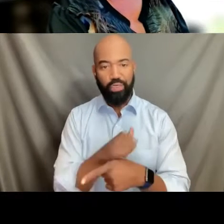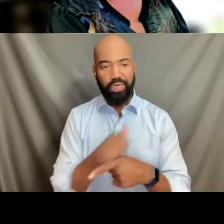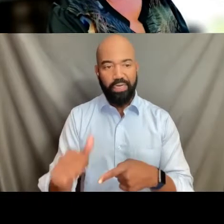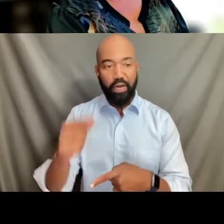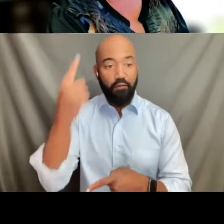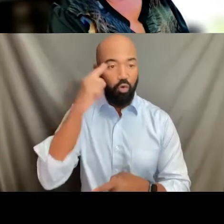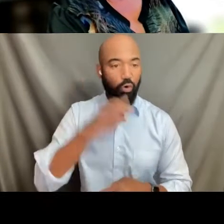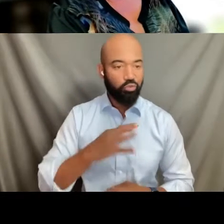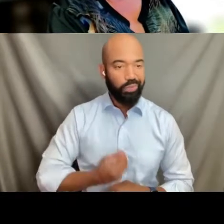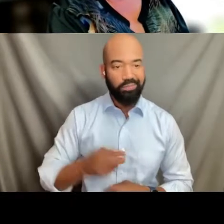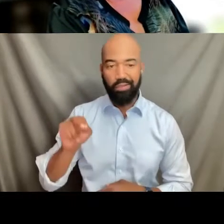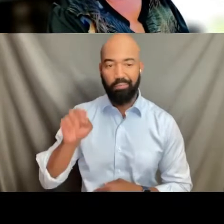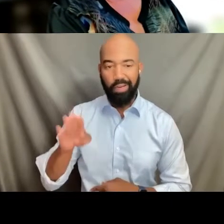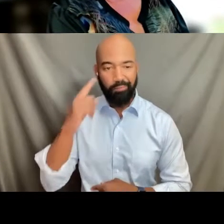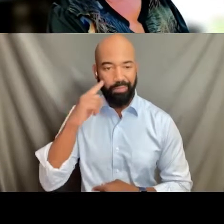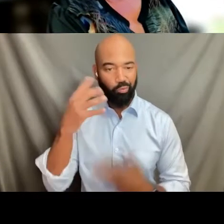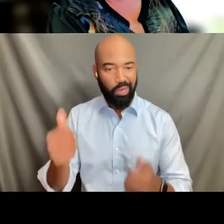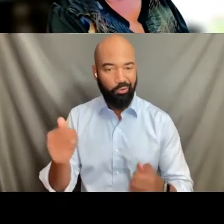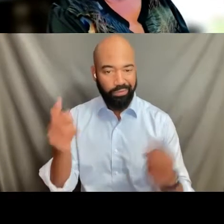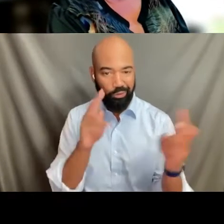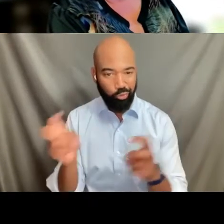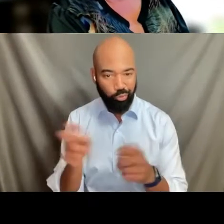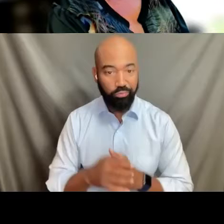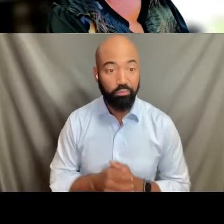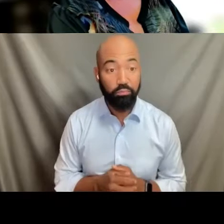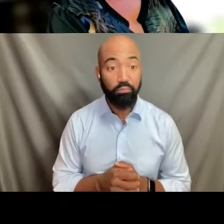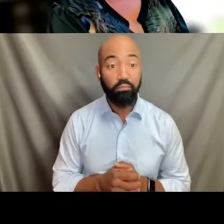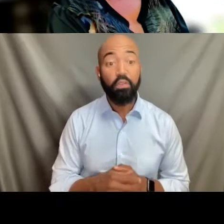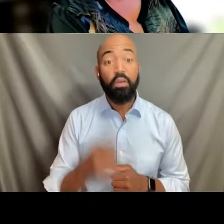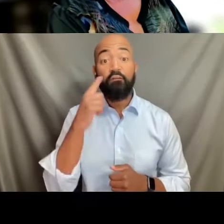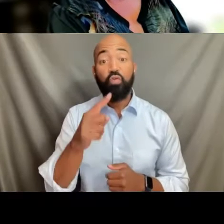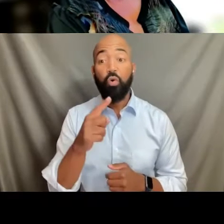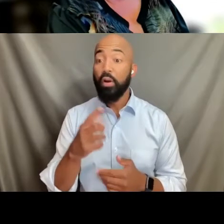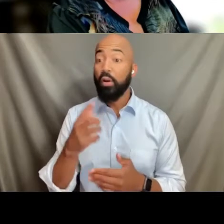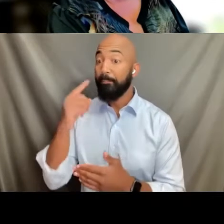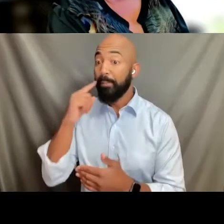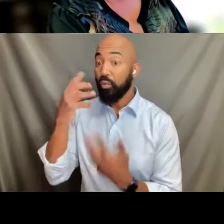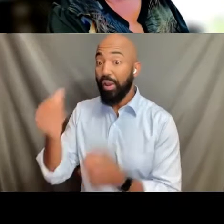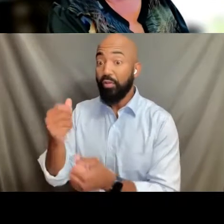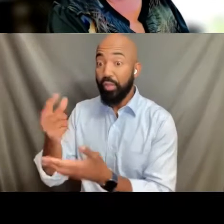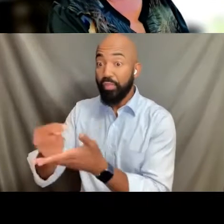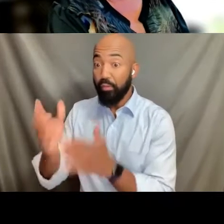These will be focused on for mental health therapists, but will be open to all.